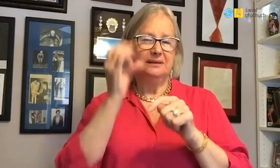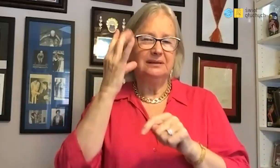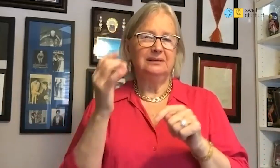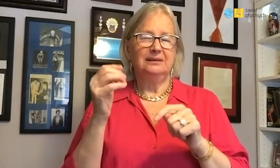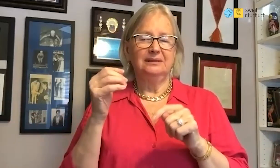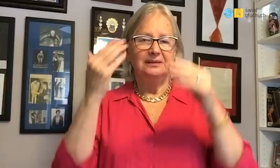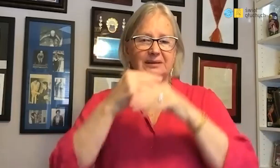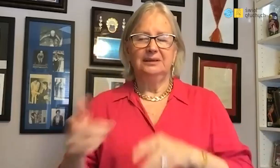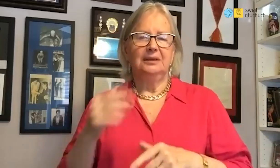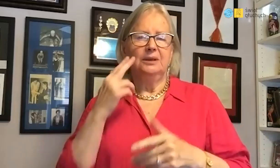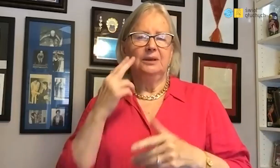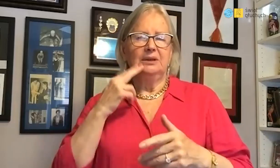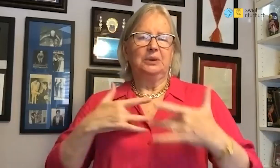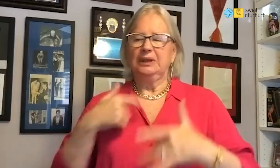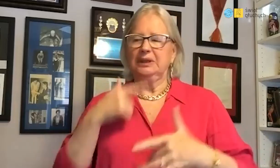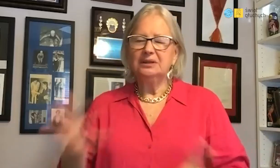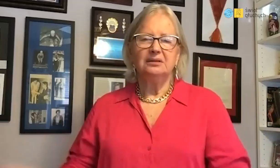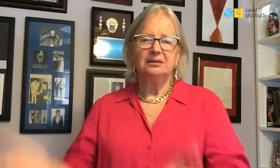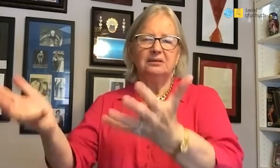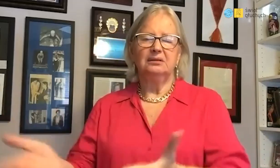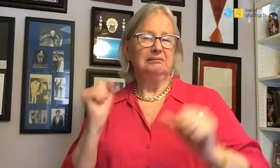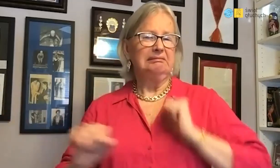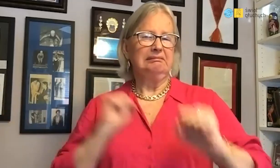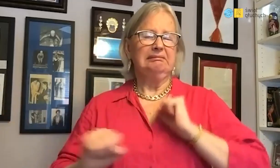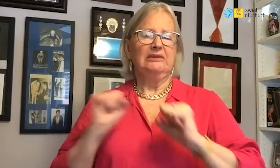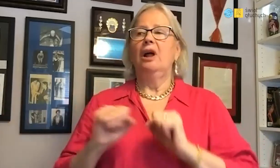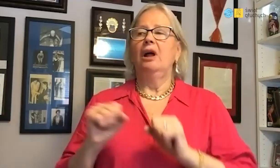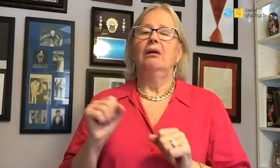They were very hard trainings.